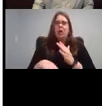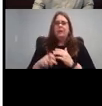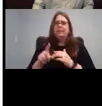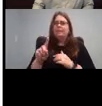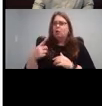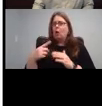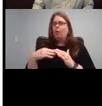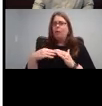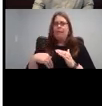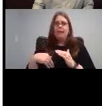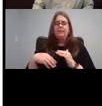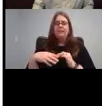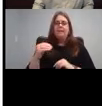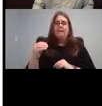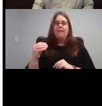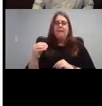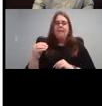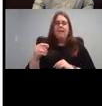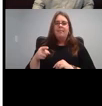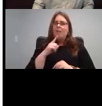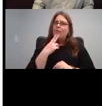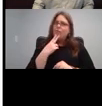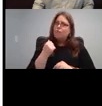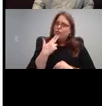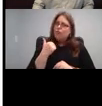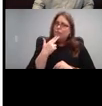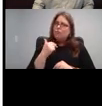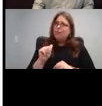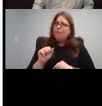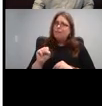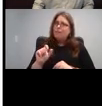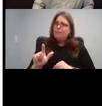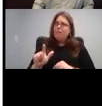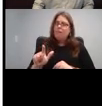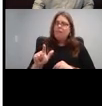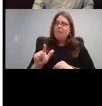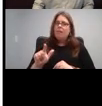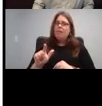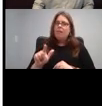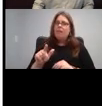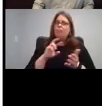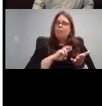And they are cute little ASL rhymes and rhythm.